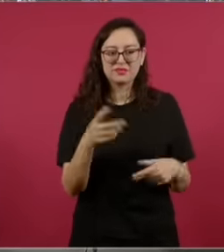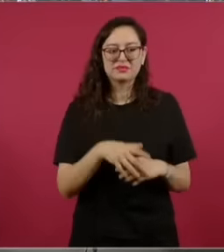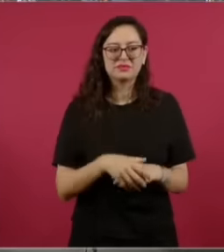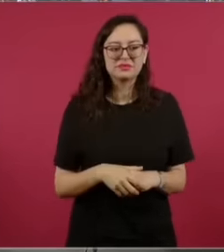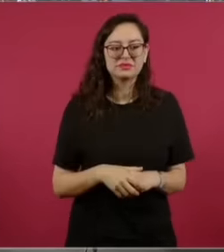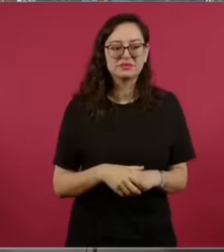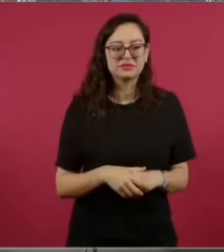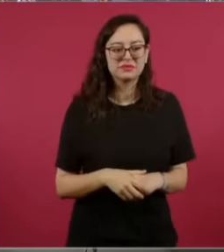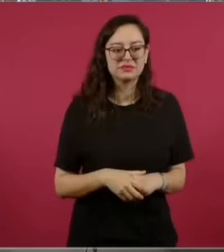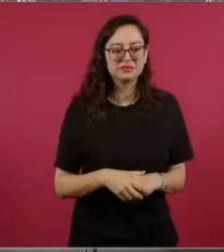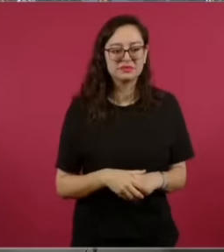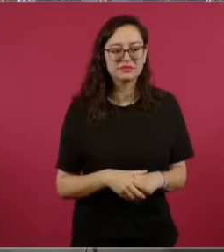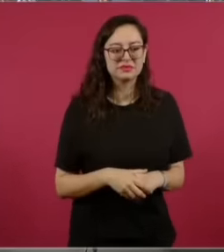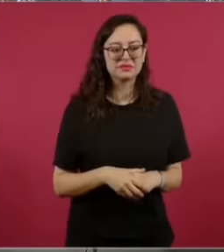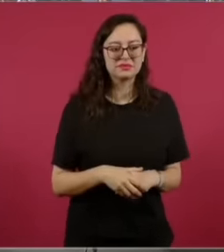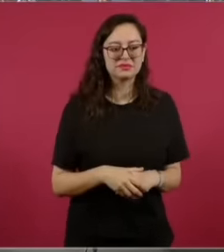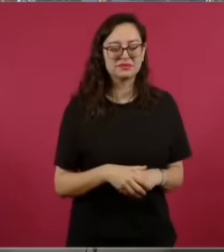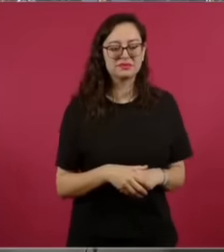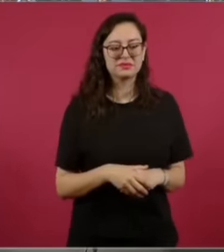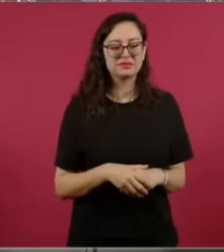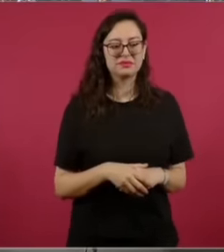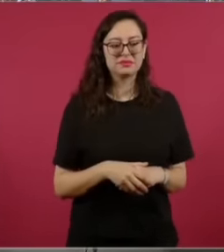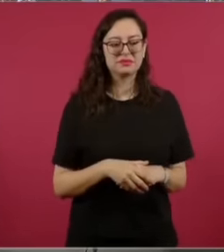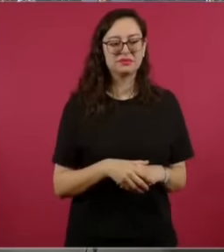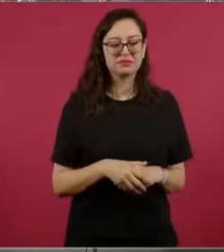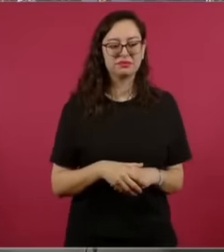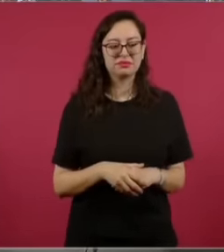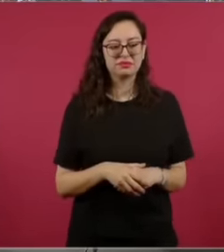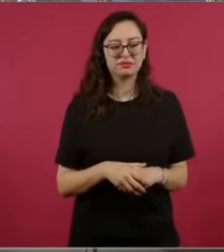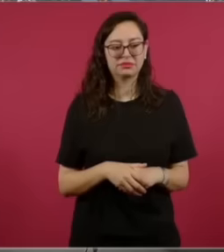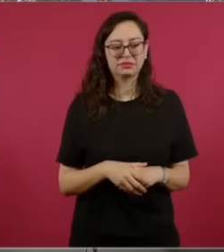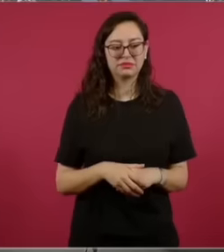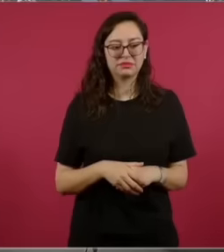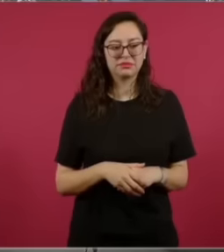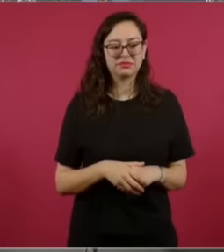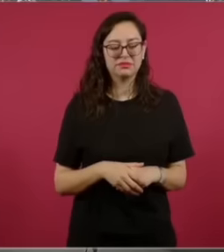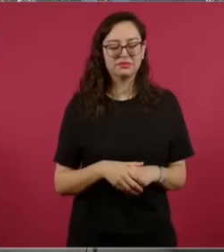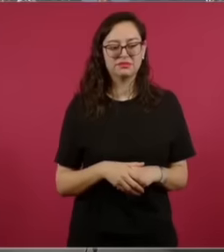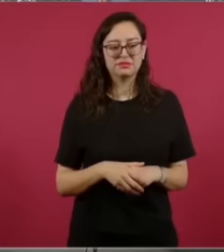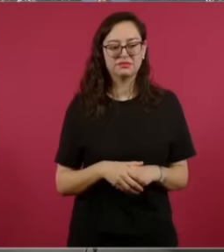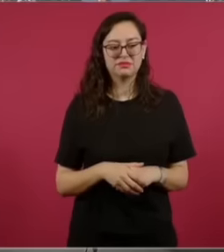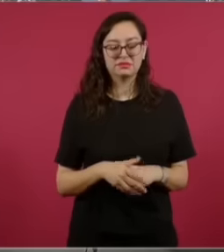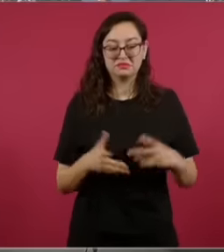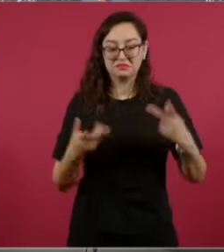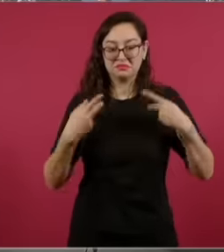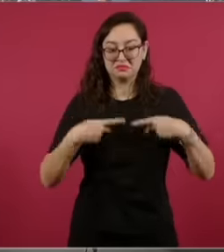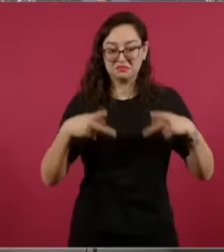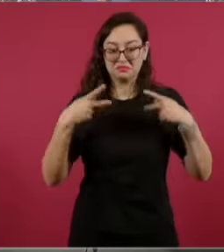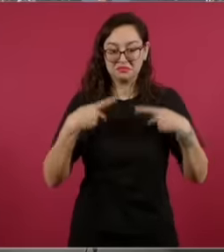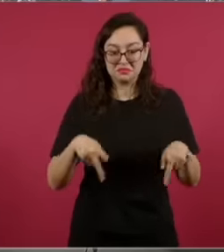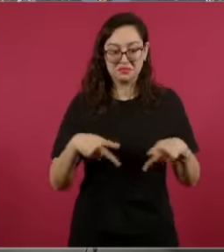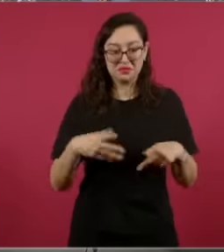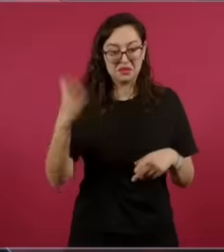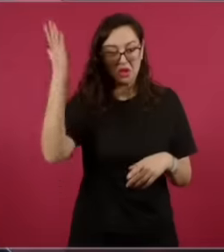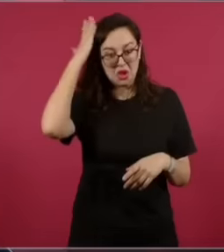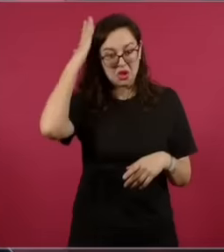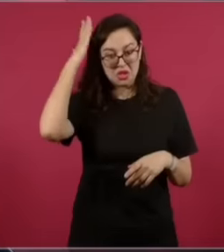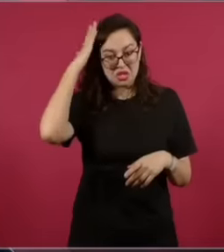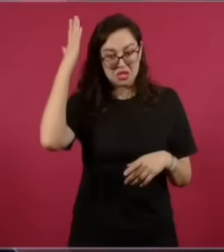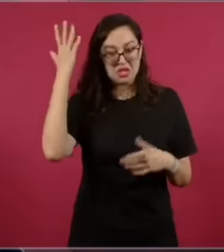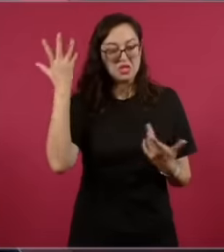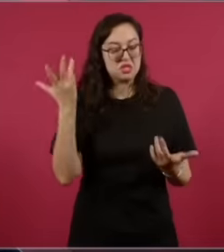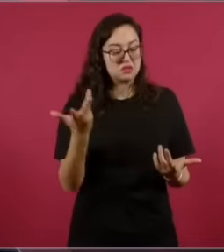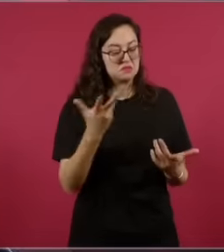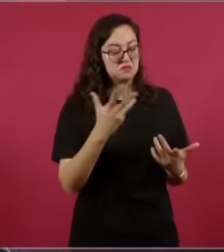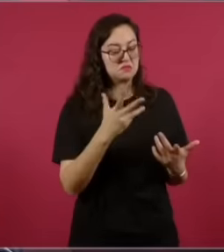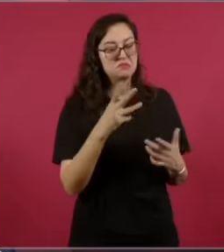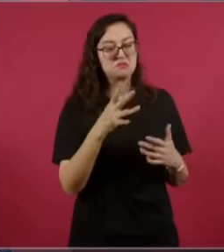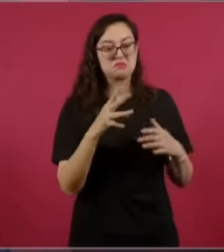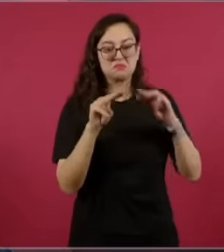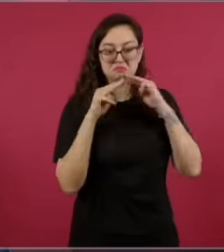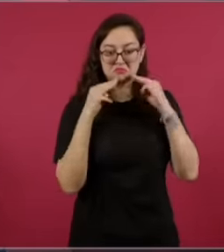of freedom granted to